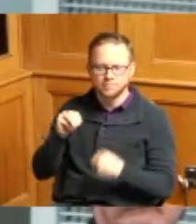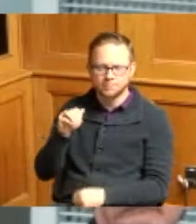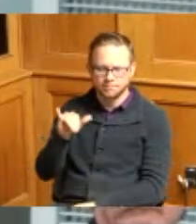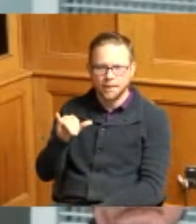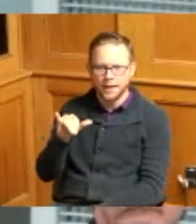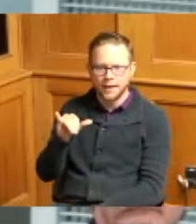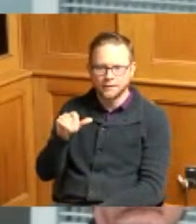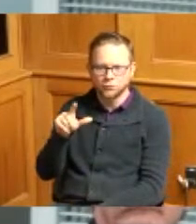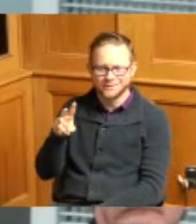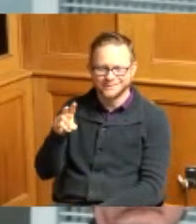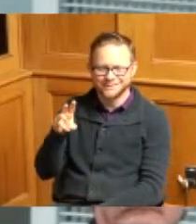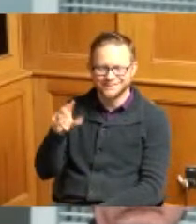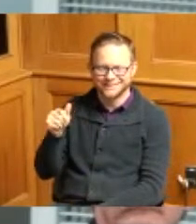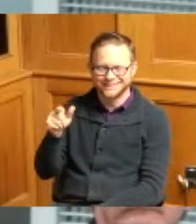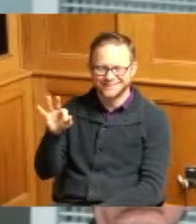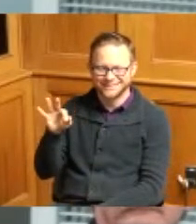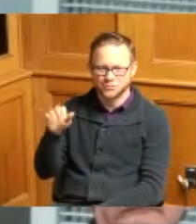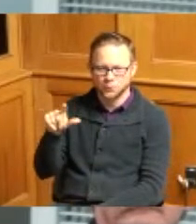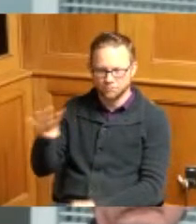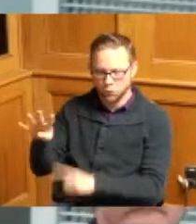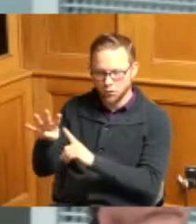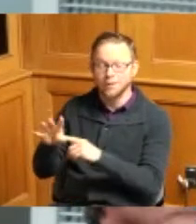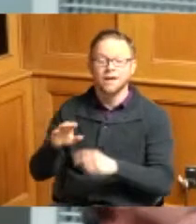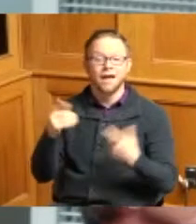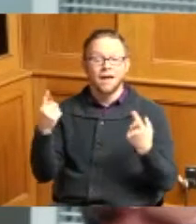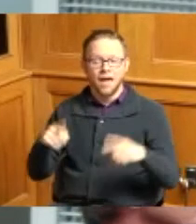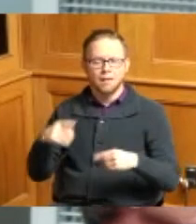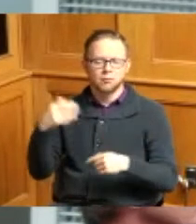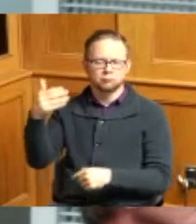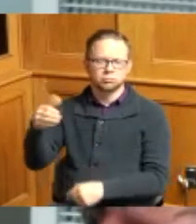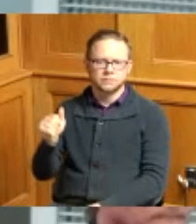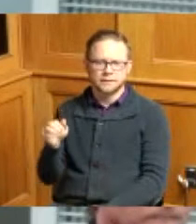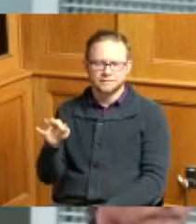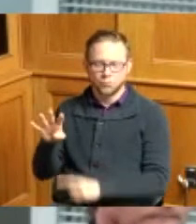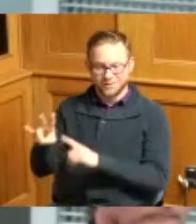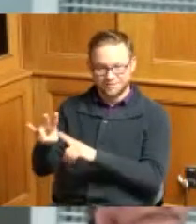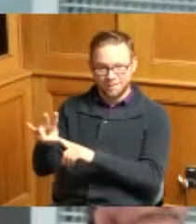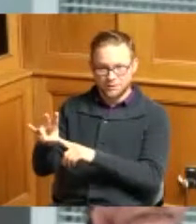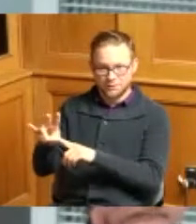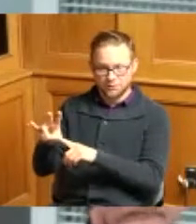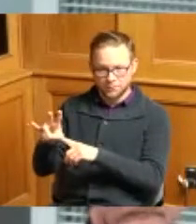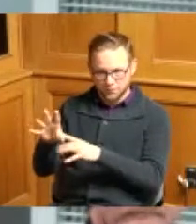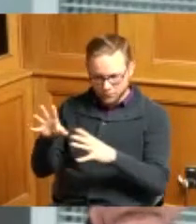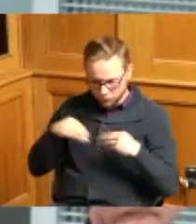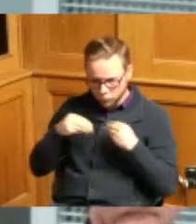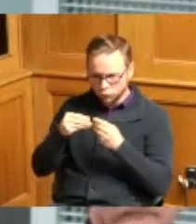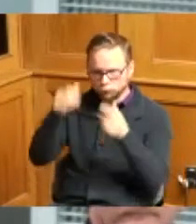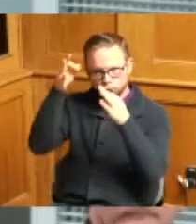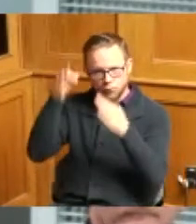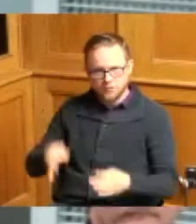Commissioners adopted a resolution in 1947 which listed a portion of willow in that resolution